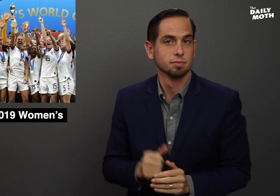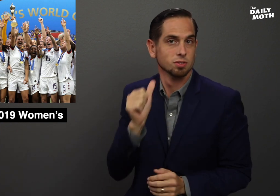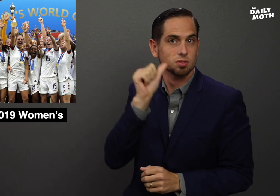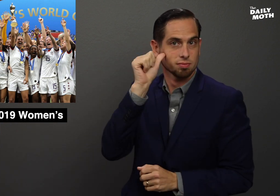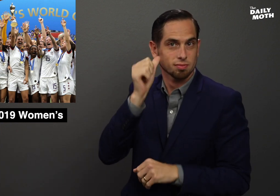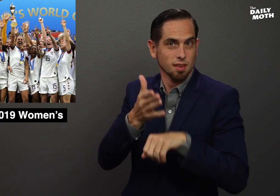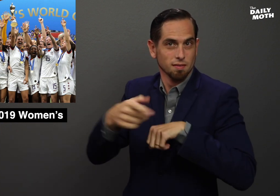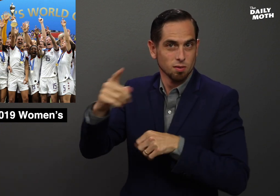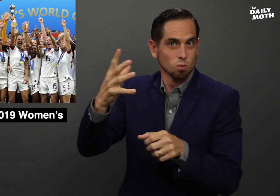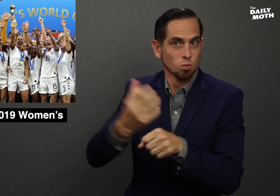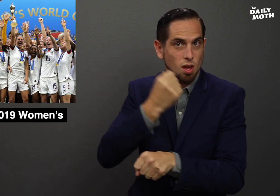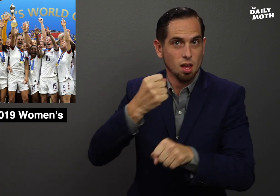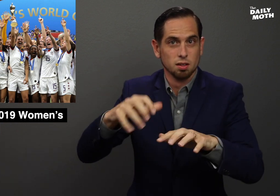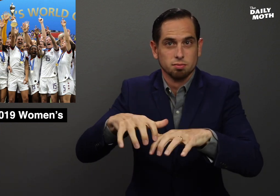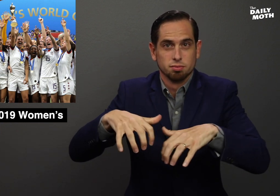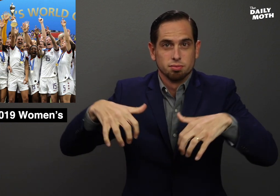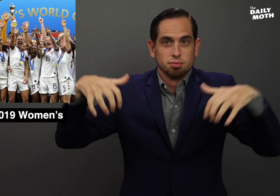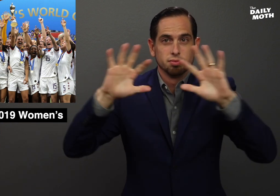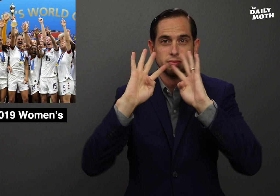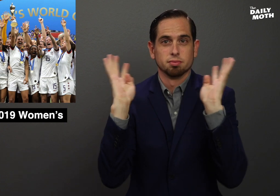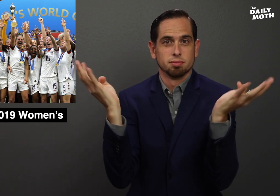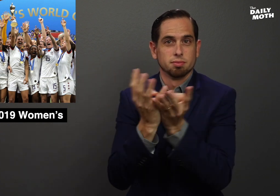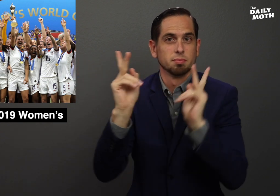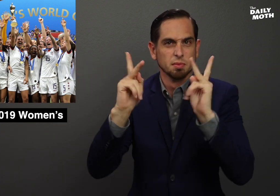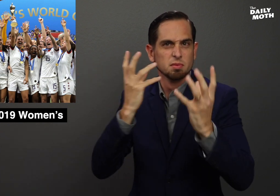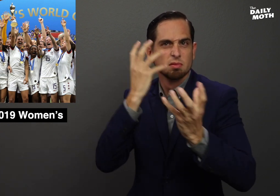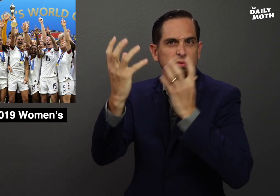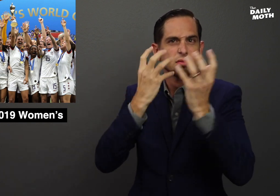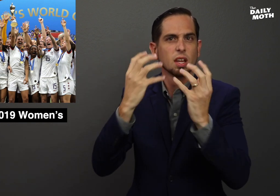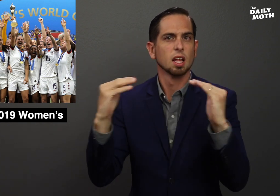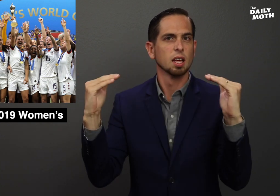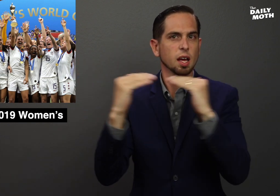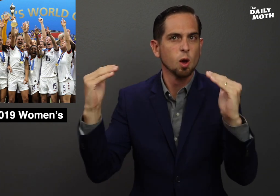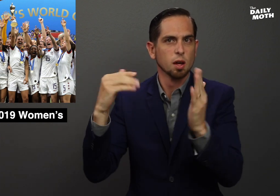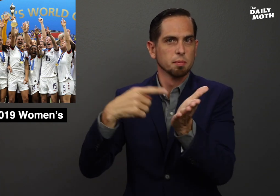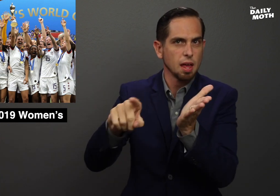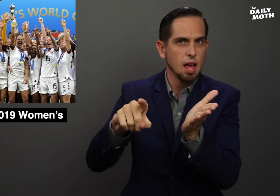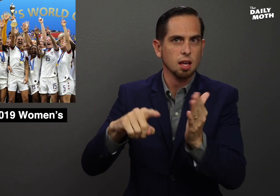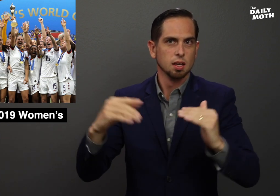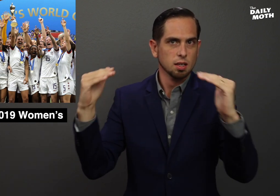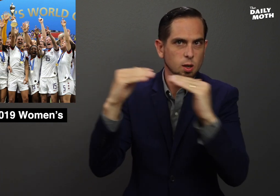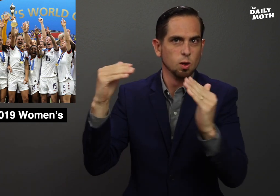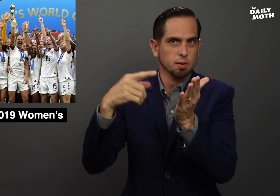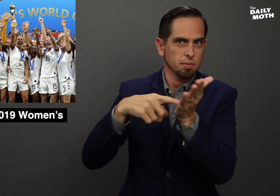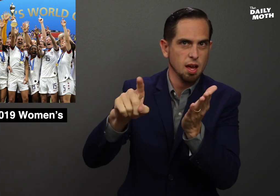There were chants of "equal pay" in the stadium